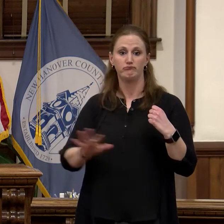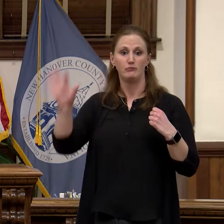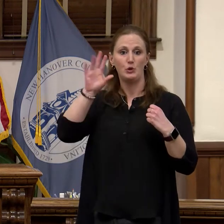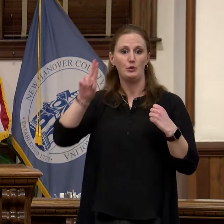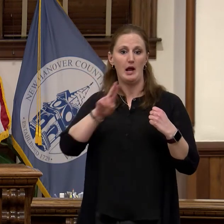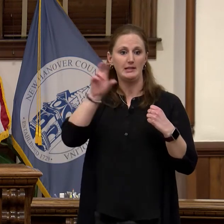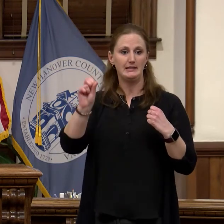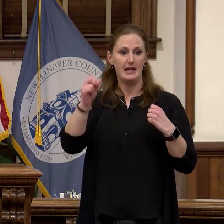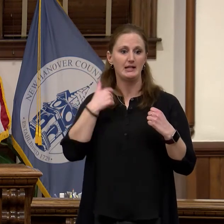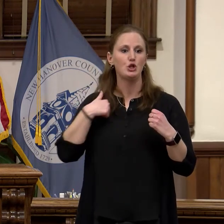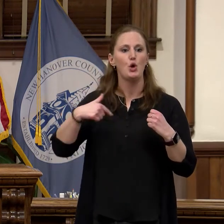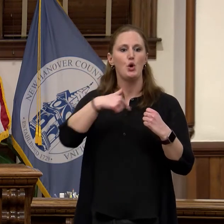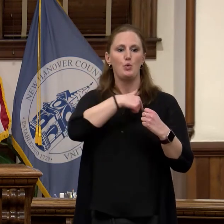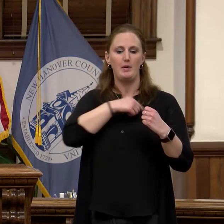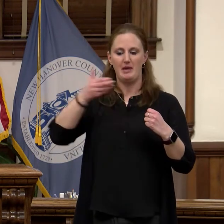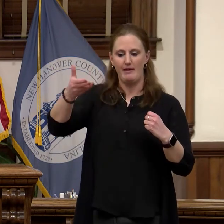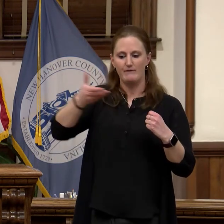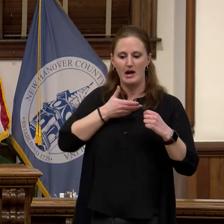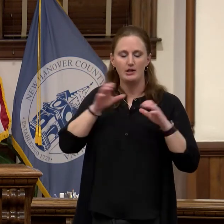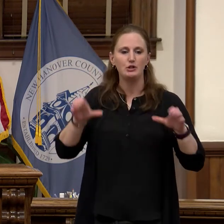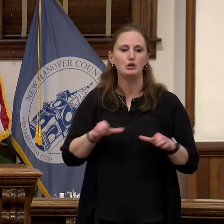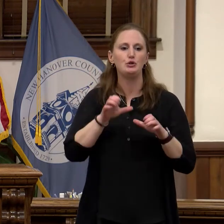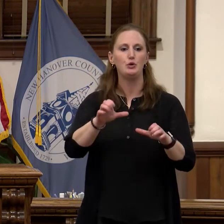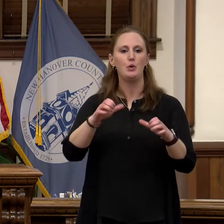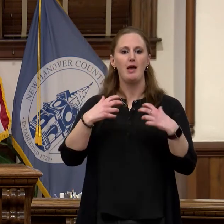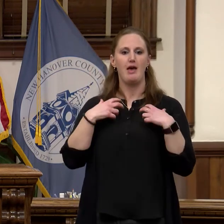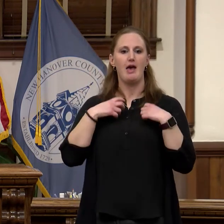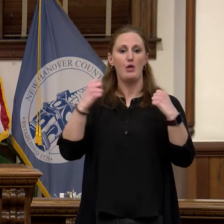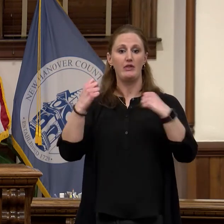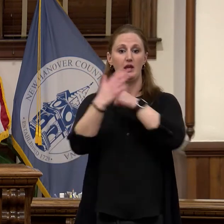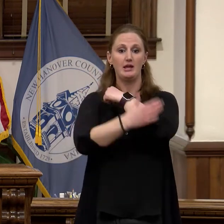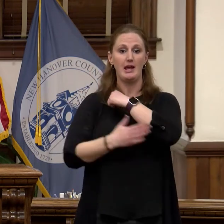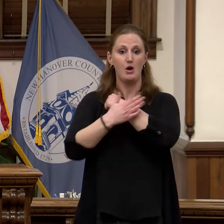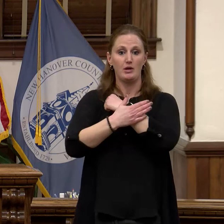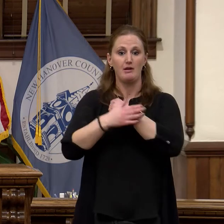challenge through the National Association of Counties in 2020. Our